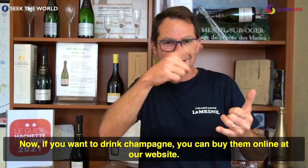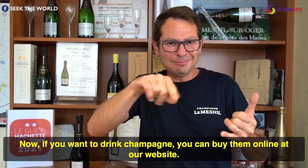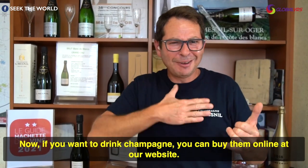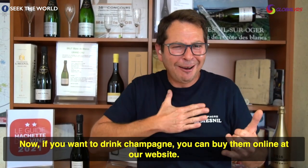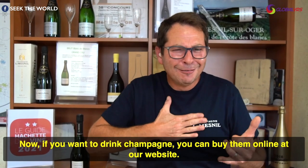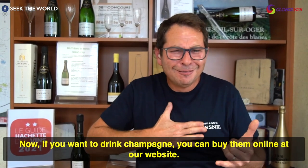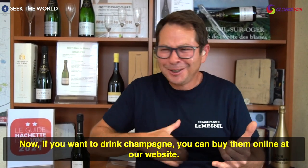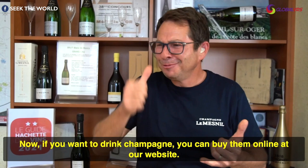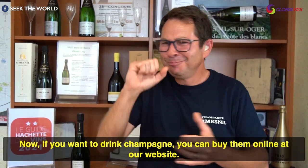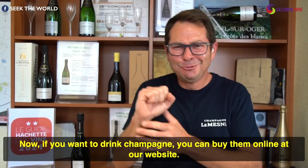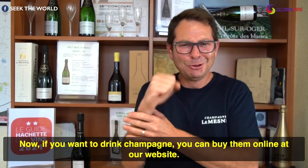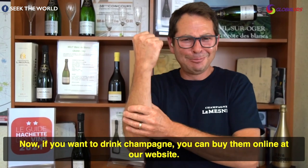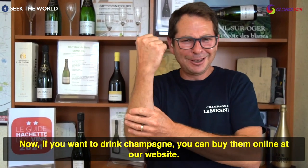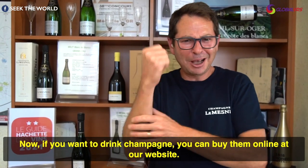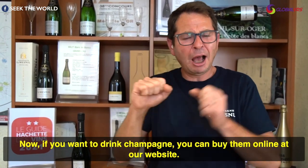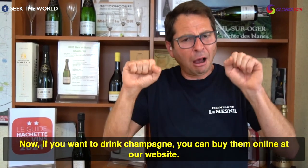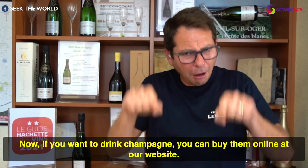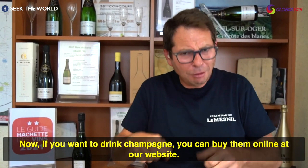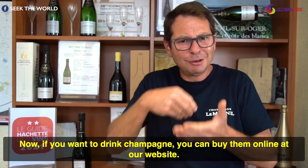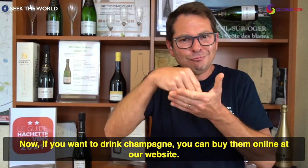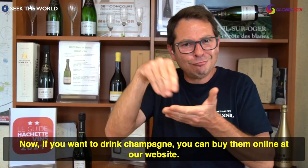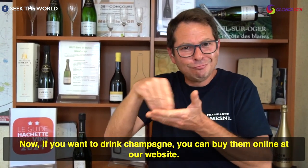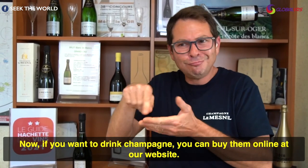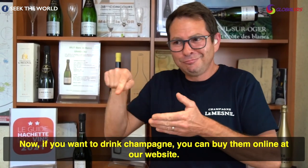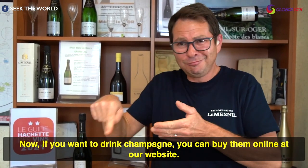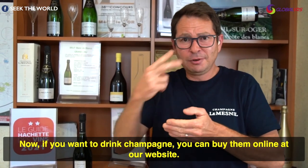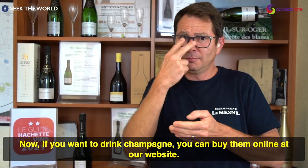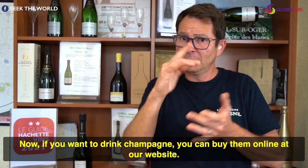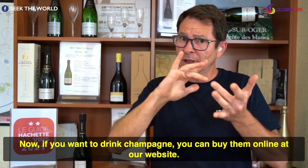cheers now if you want to drink champagne you can buy them online on our website